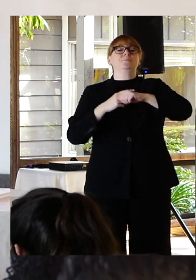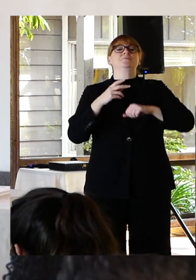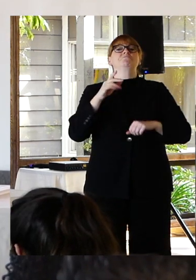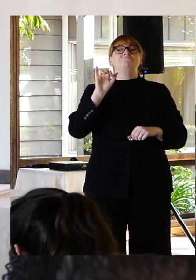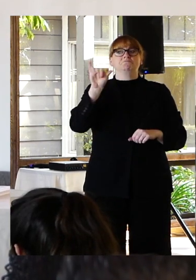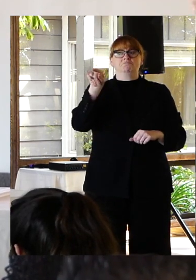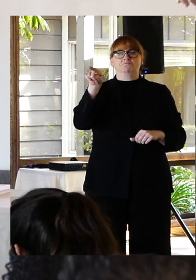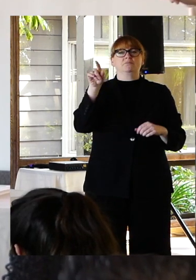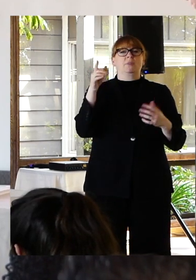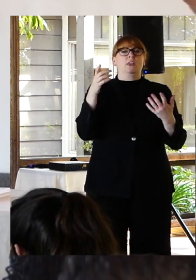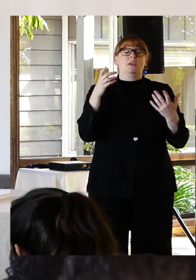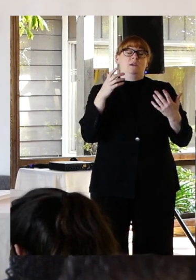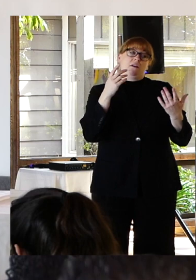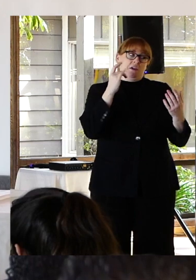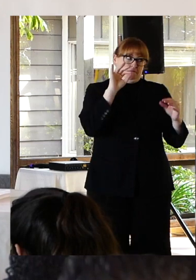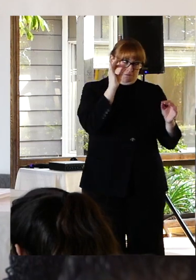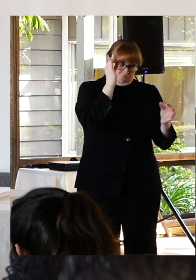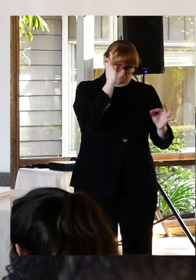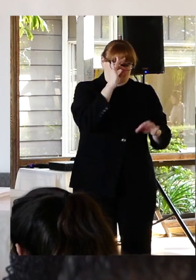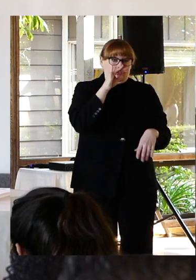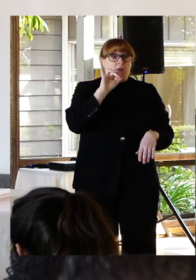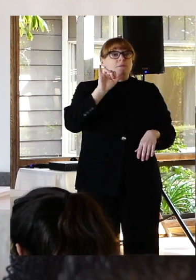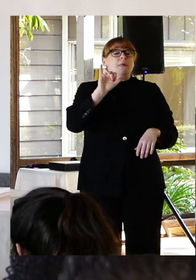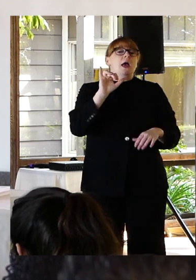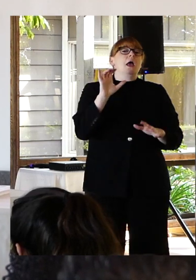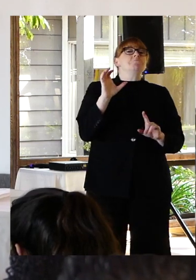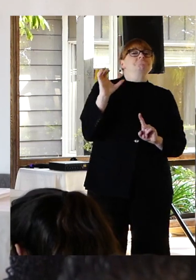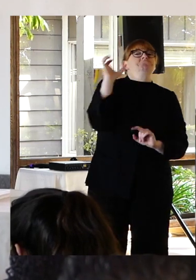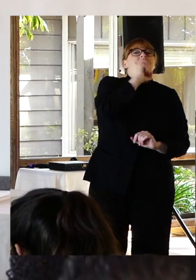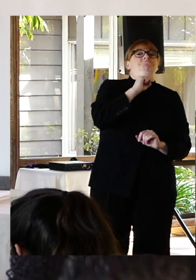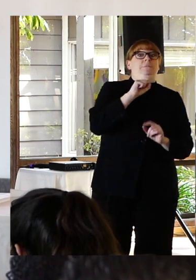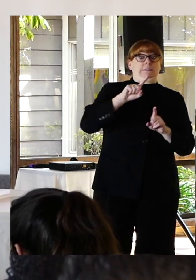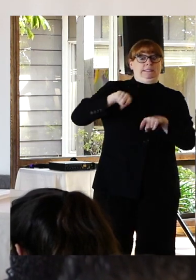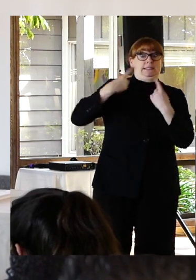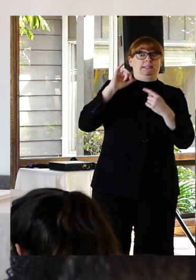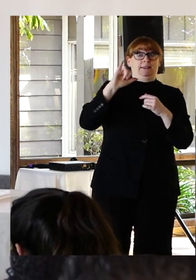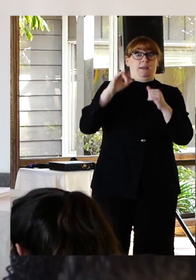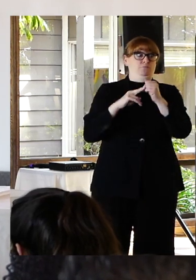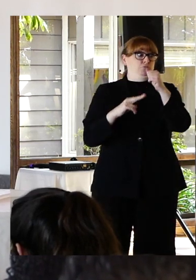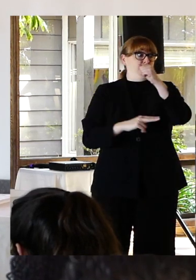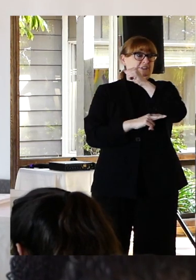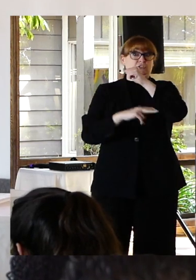estimates say that since the bridge is opened we have lost over 2000 people